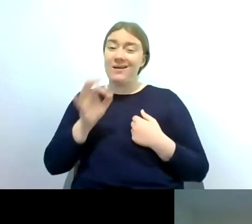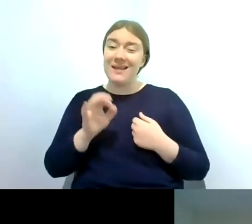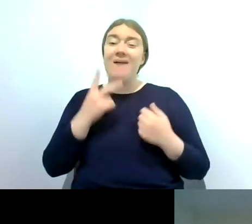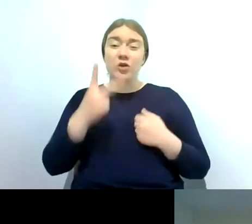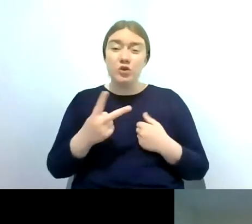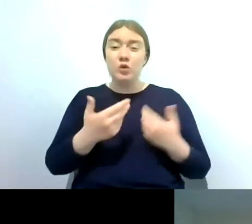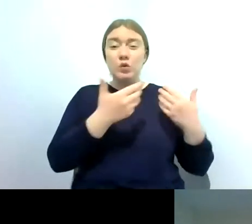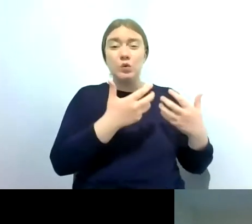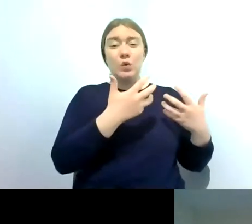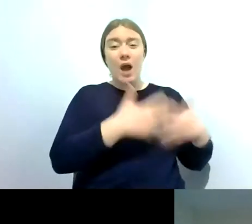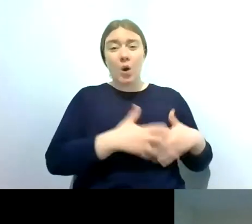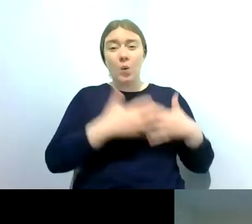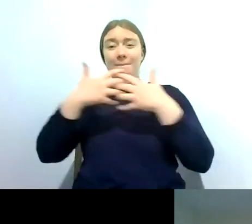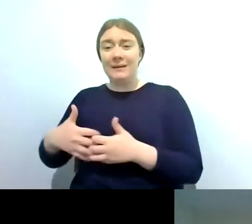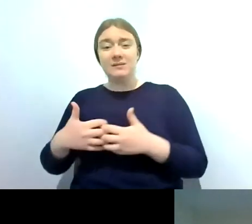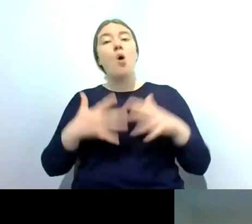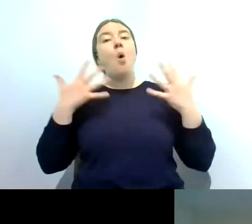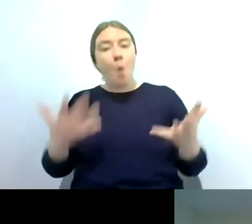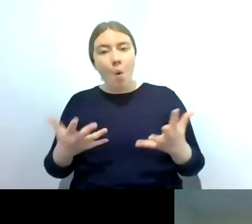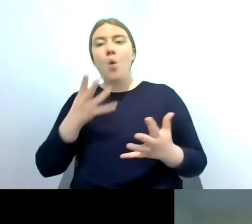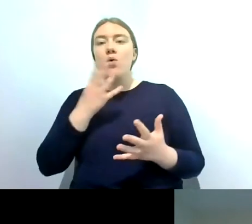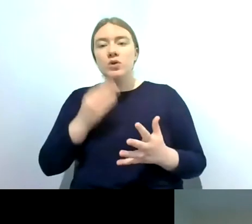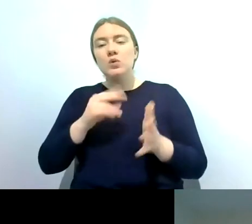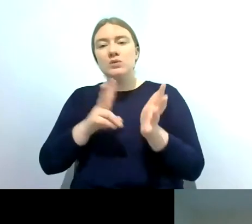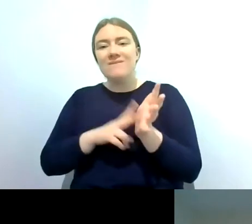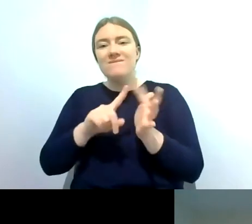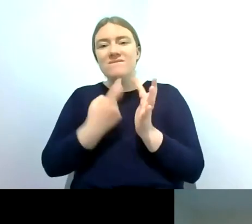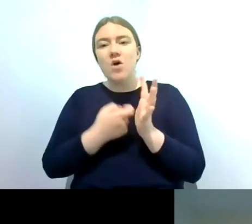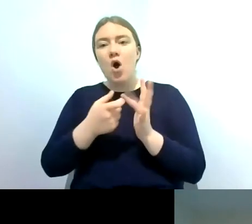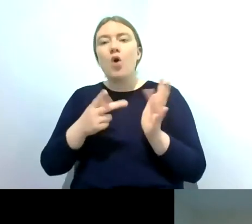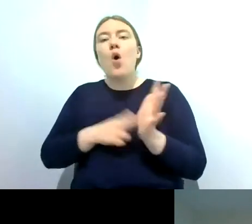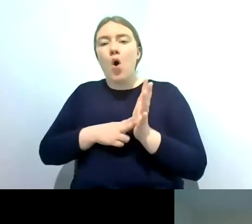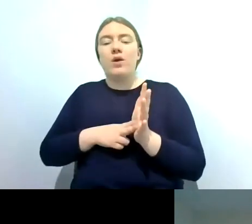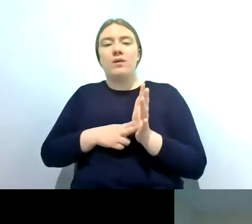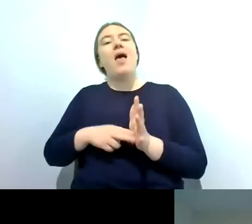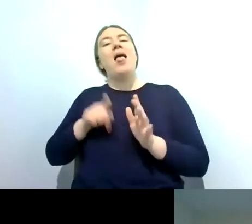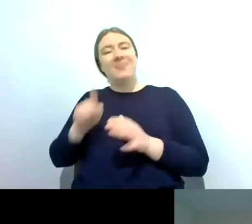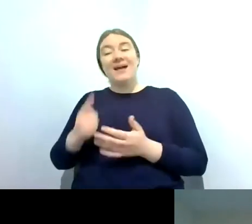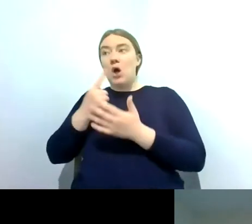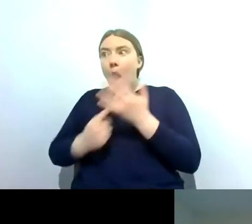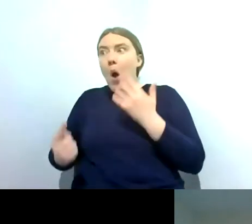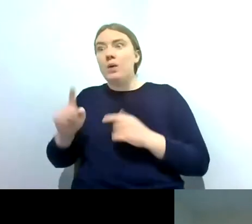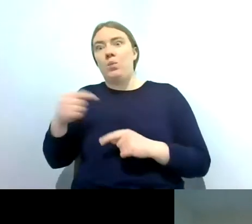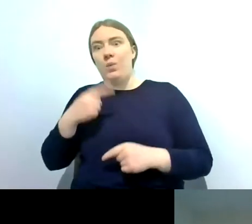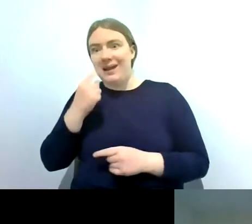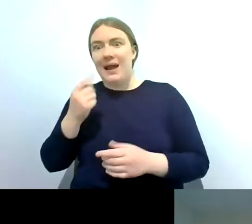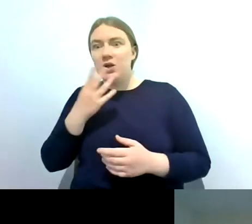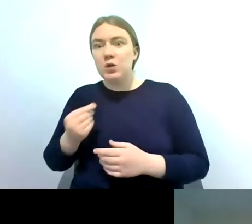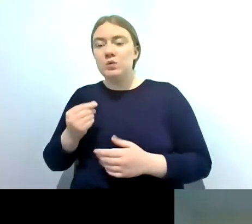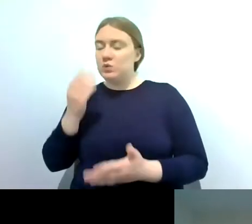or to use virkon virgon's really the only um thing we can use to be guaranteed that we're not